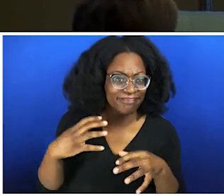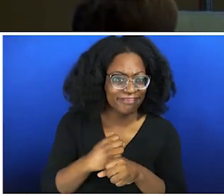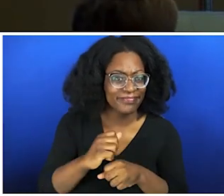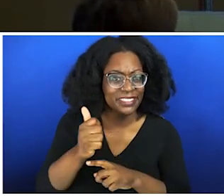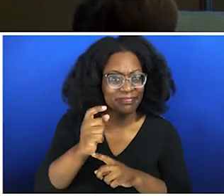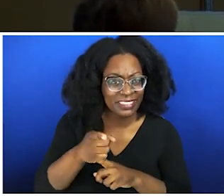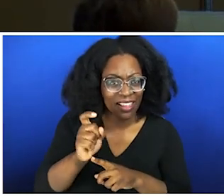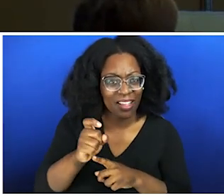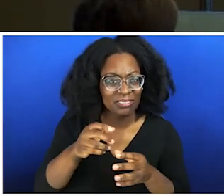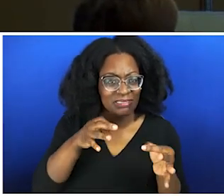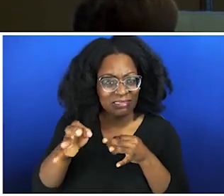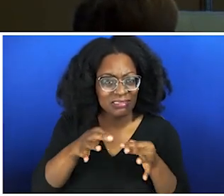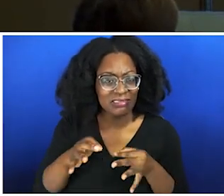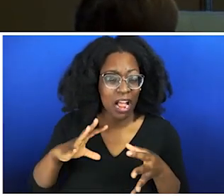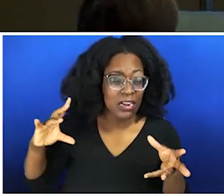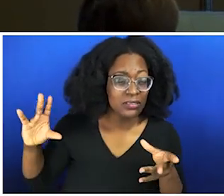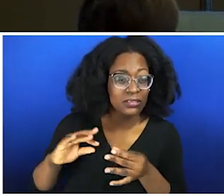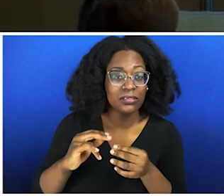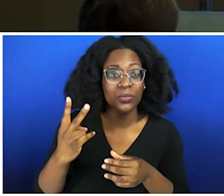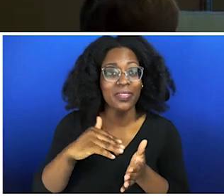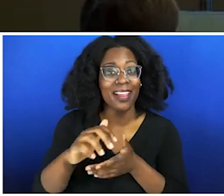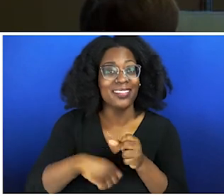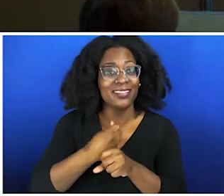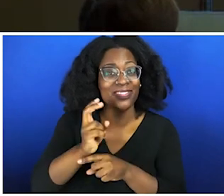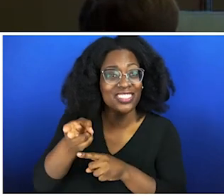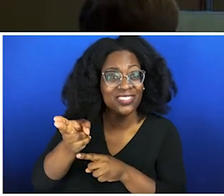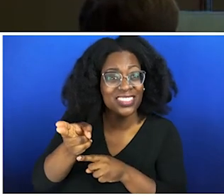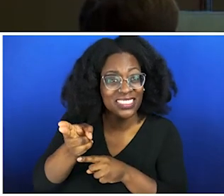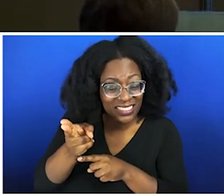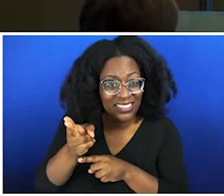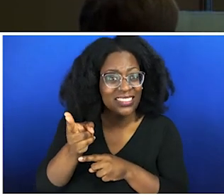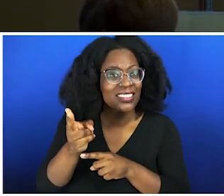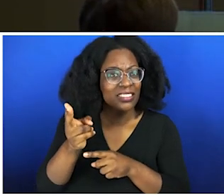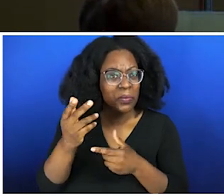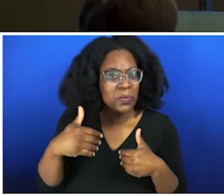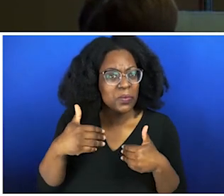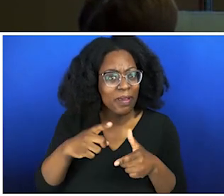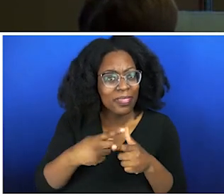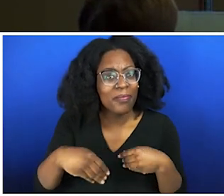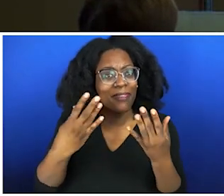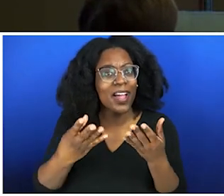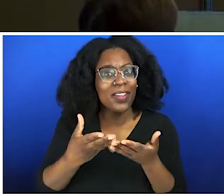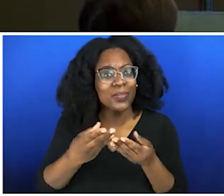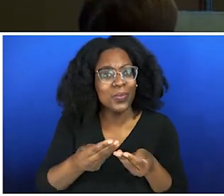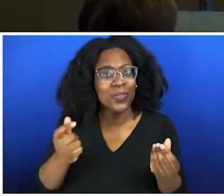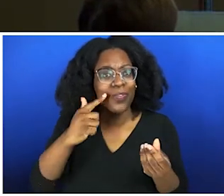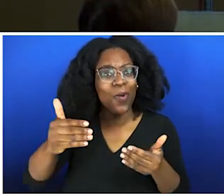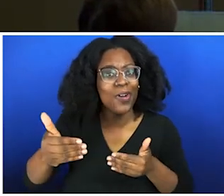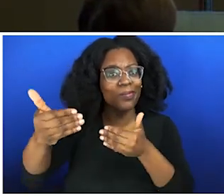years, given we survive the 2020 elections and climate change. But I'm going to try as hard as I can.